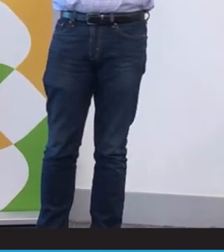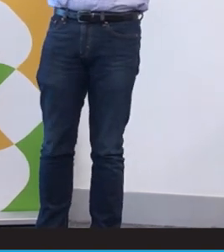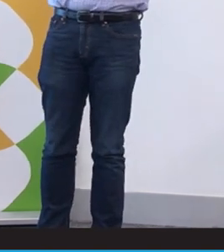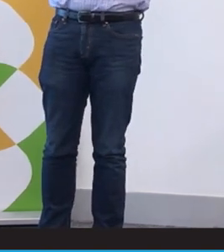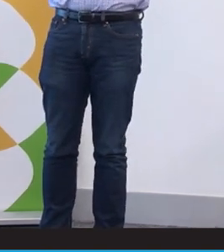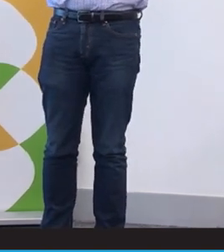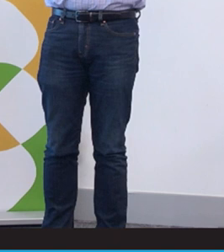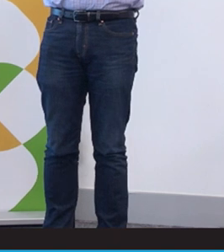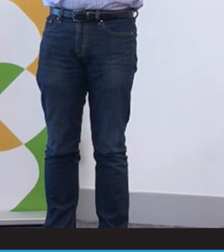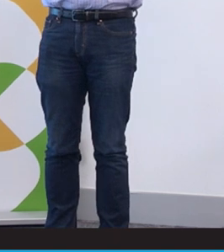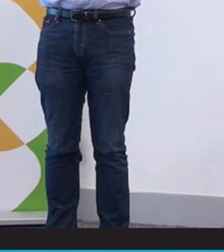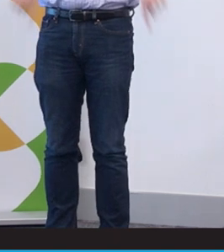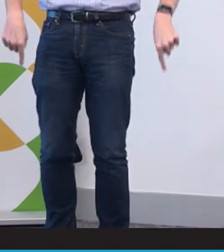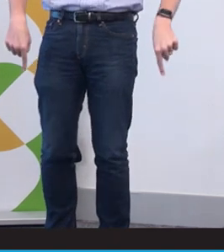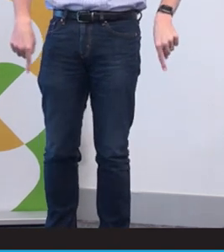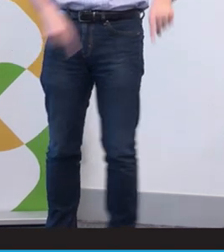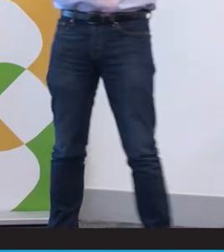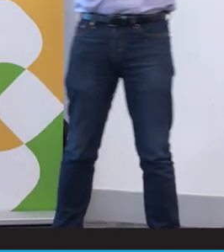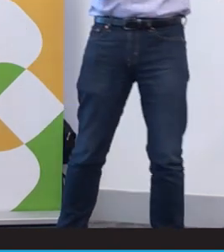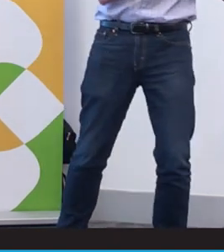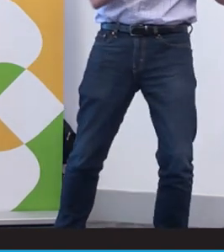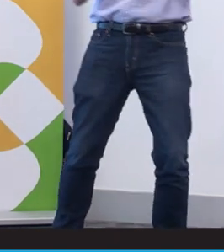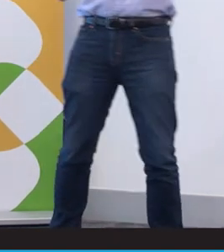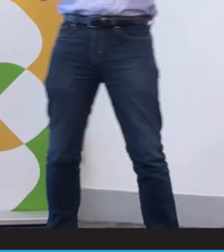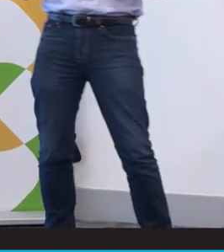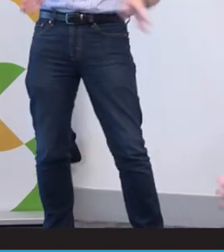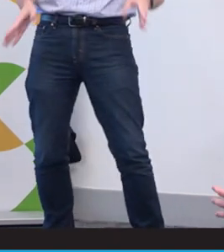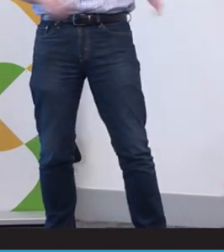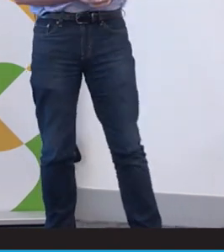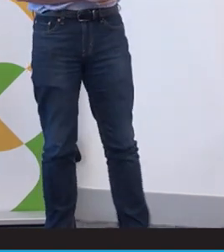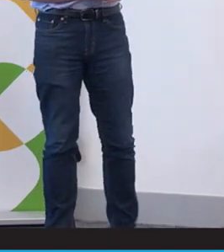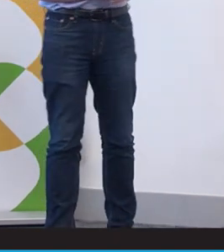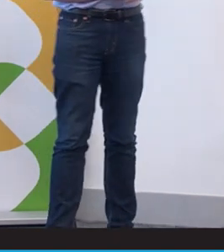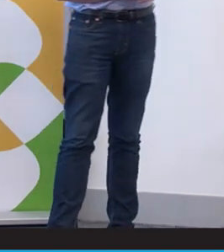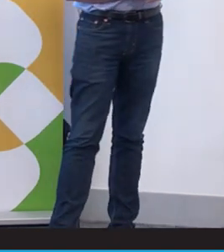So there's that tension in there. So we feel like we have a foot in both CALD and disability camps.